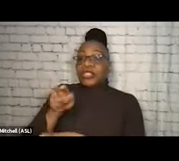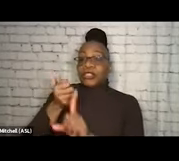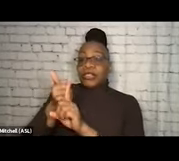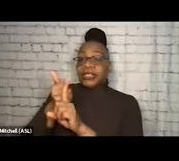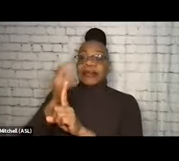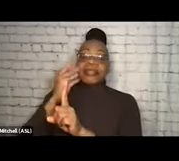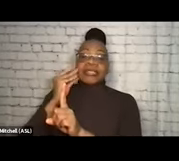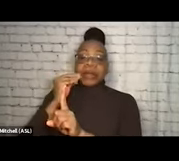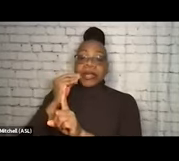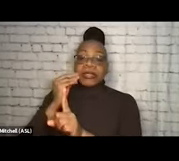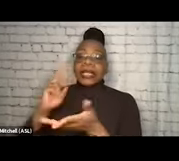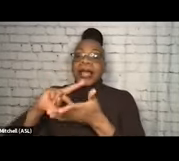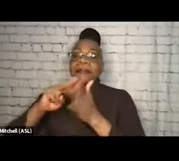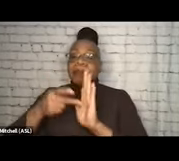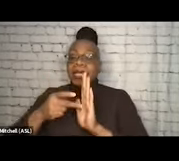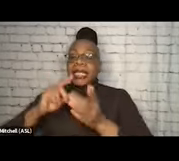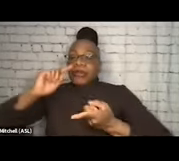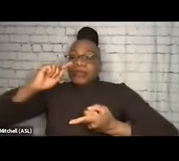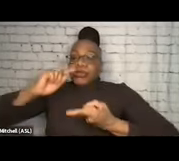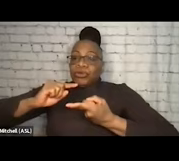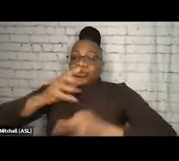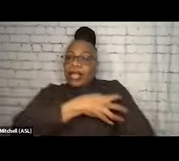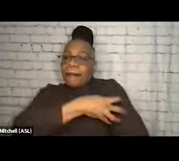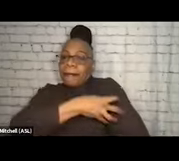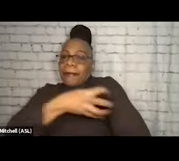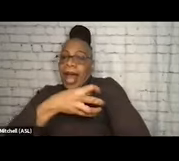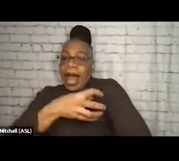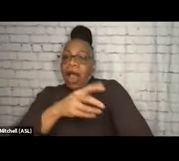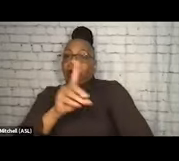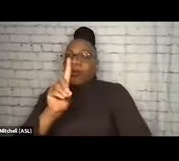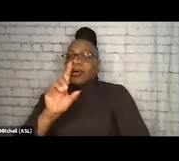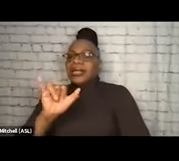immediately reduces some of that power dynamic that we all wanna get away from, and reduces some of that stigma,